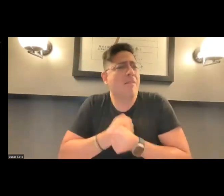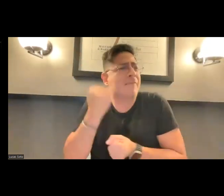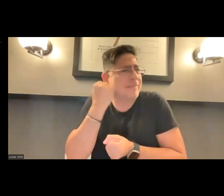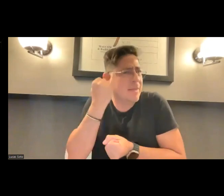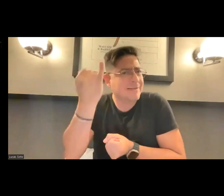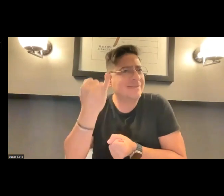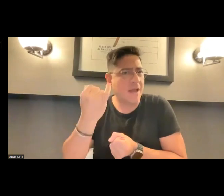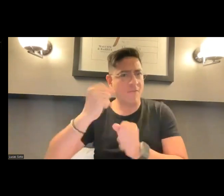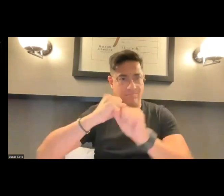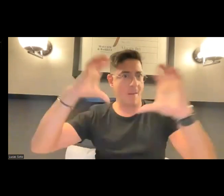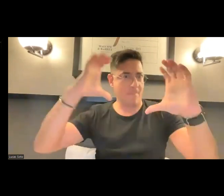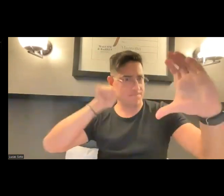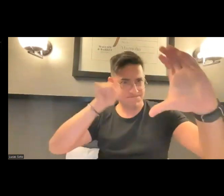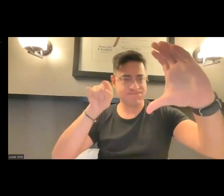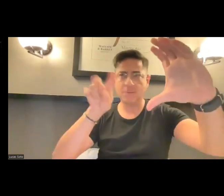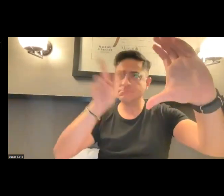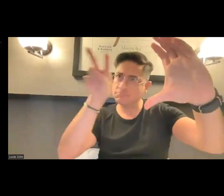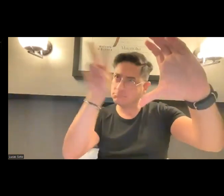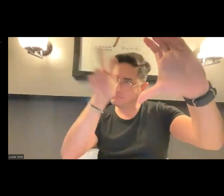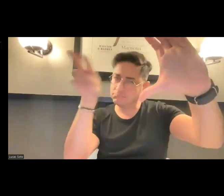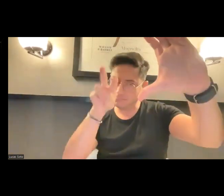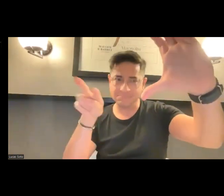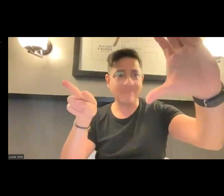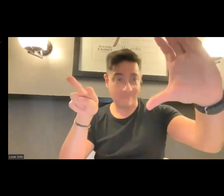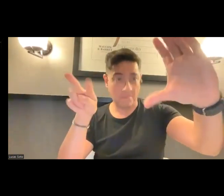speech bubble. And I love that idea, because it is directly